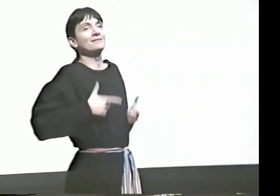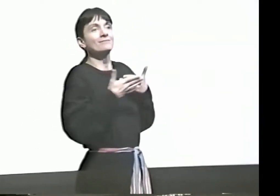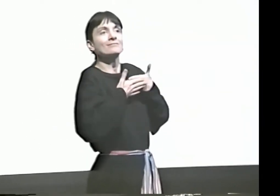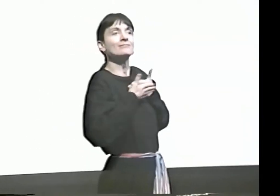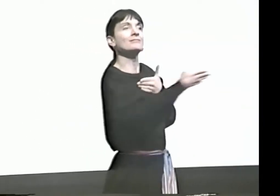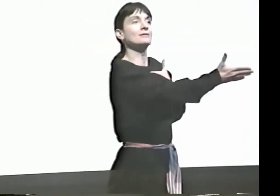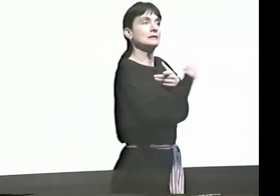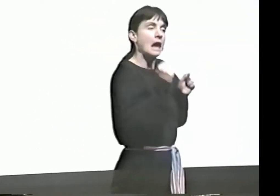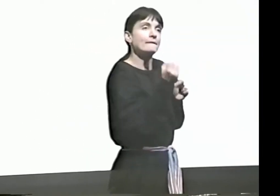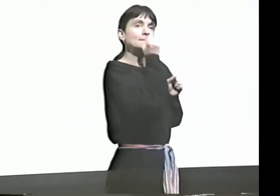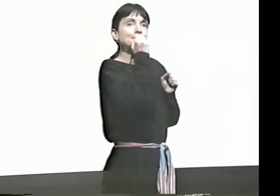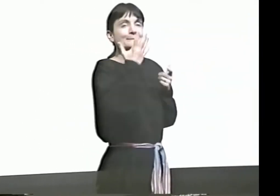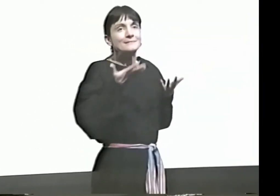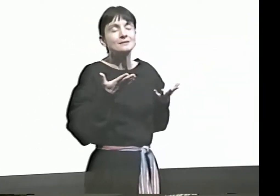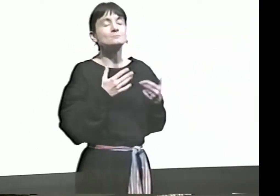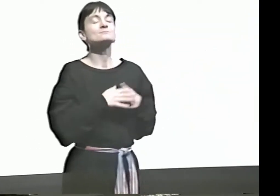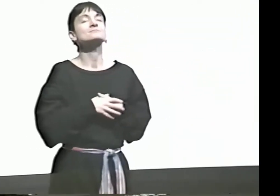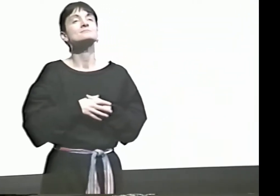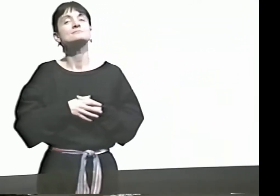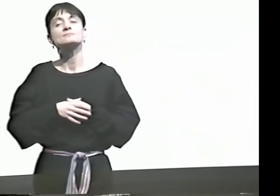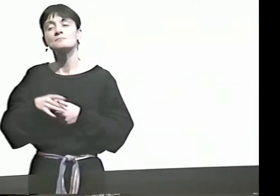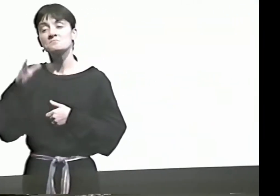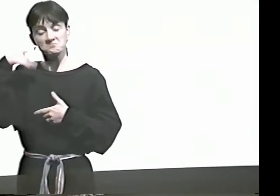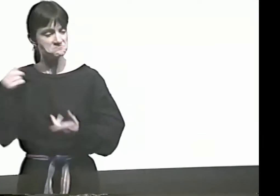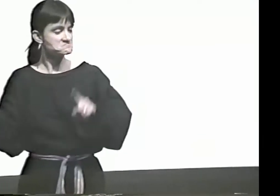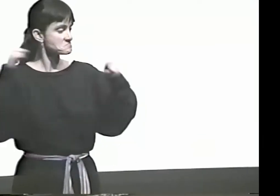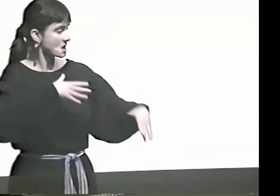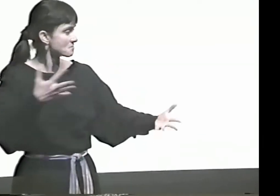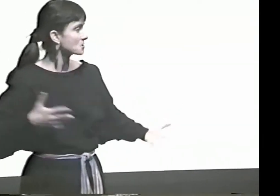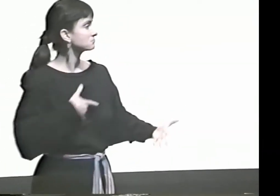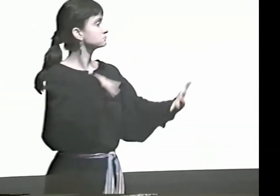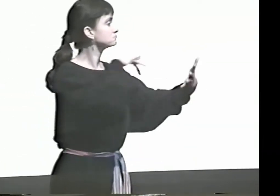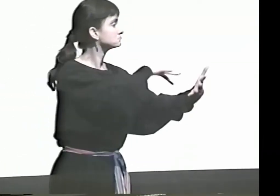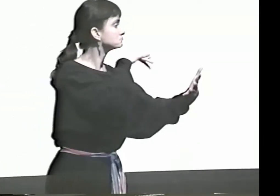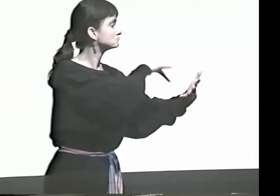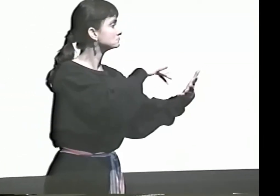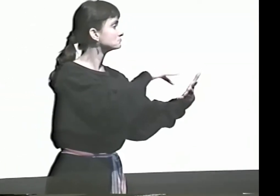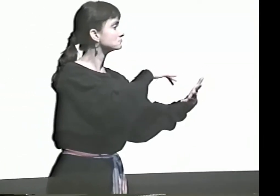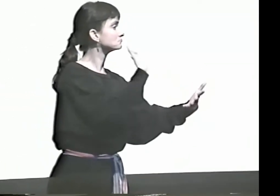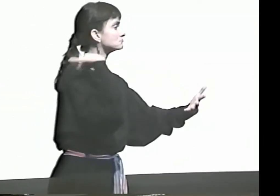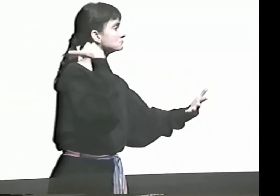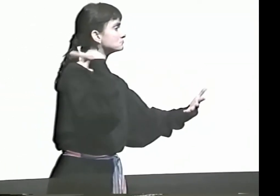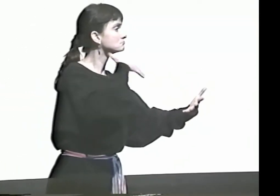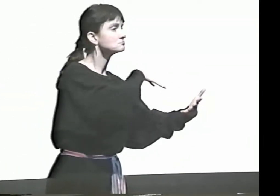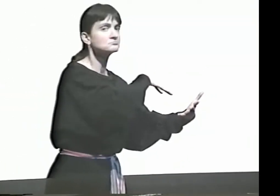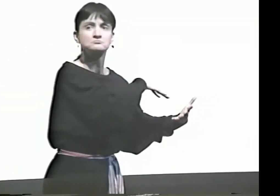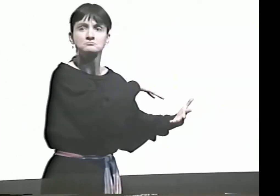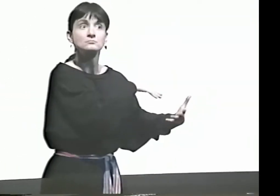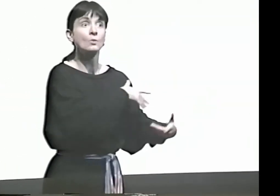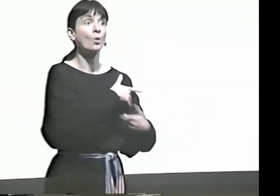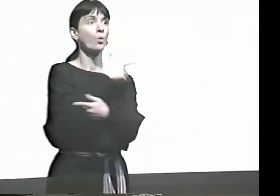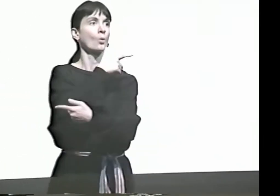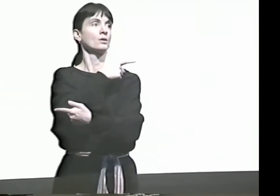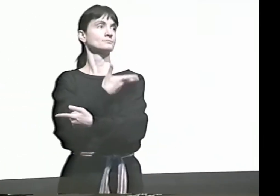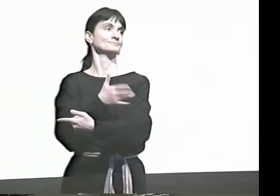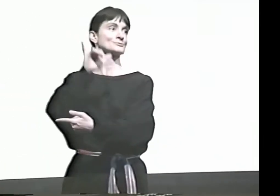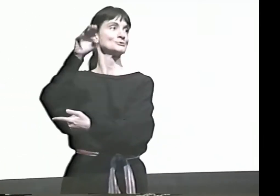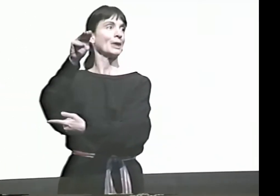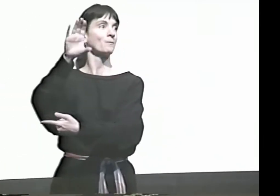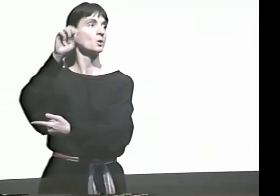I NEEDED SOMETHING TO MAKE A LIVING BY, GET SOME FOOD WITH. SO I CAME HERE TO STUDY, AND WHILE I WAS STUDYING,